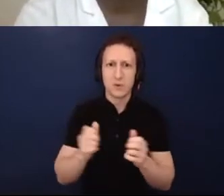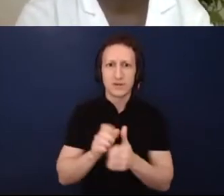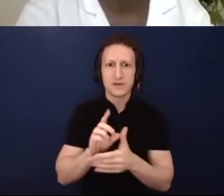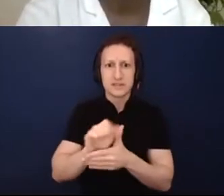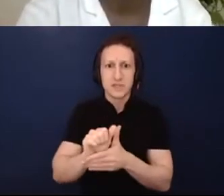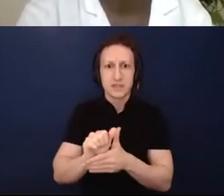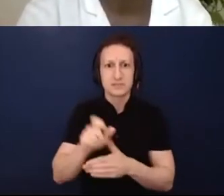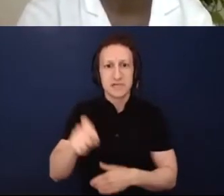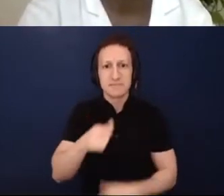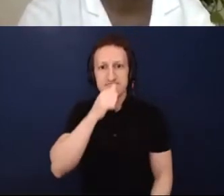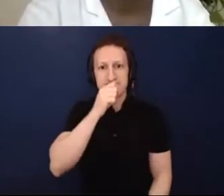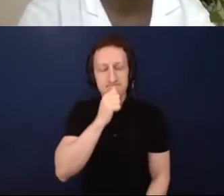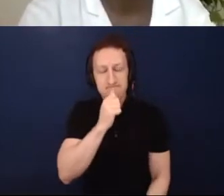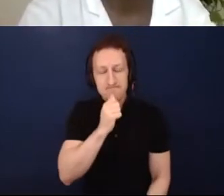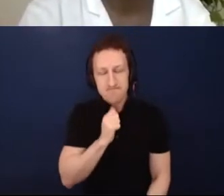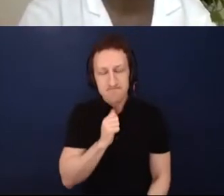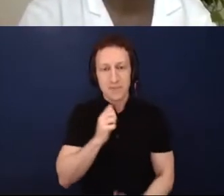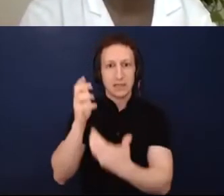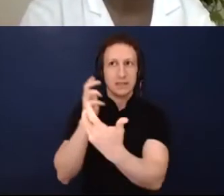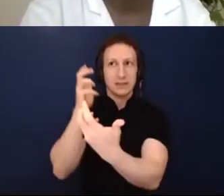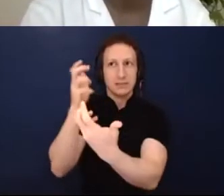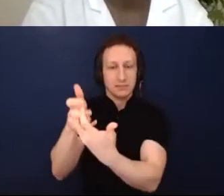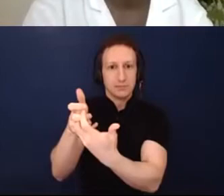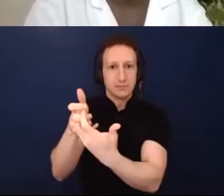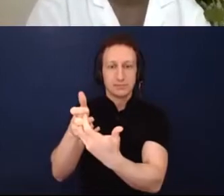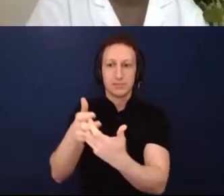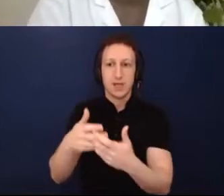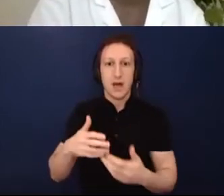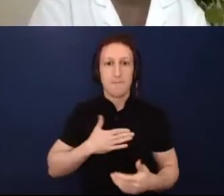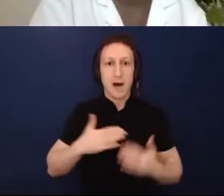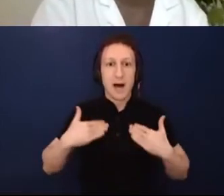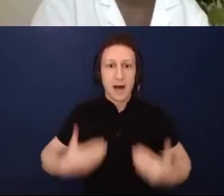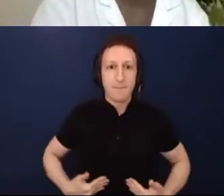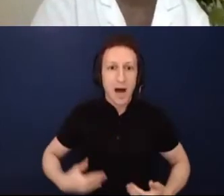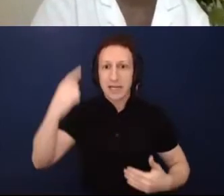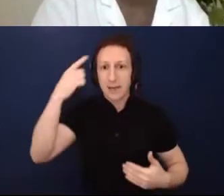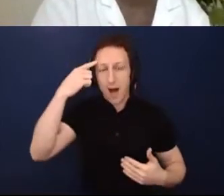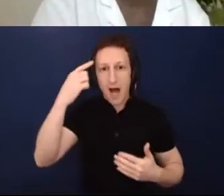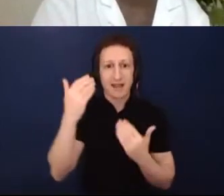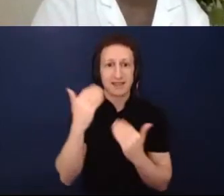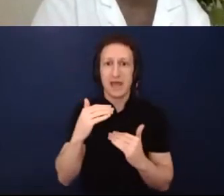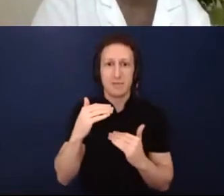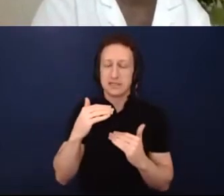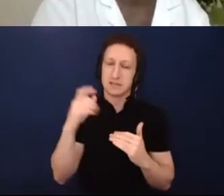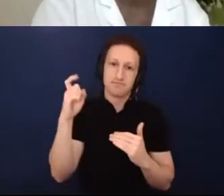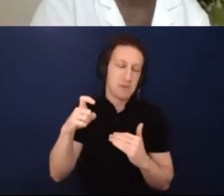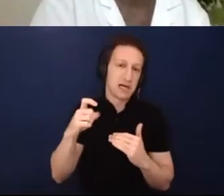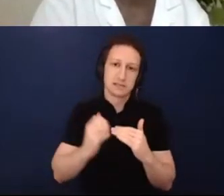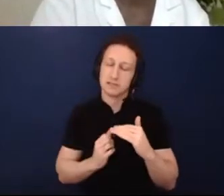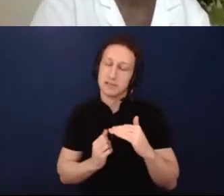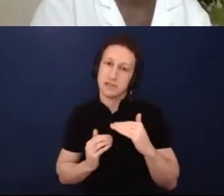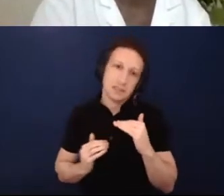physical and mental and body-mind limits to participate. So I do think